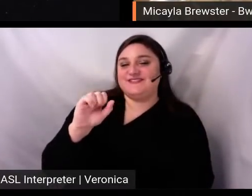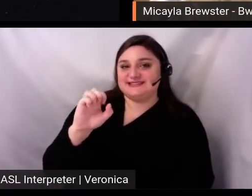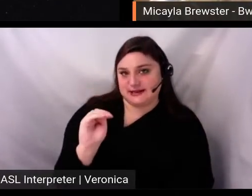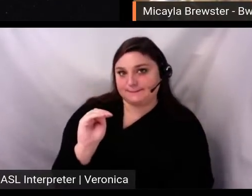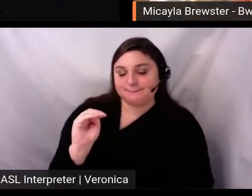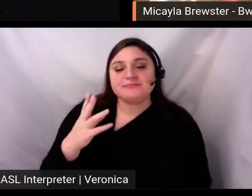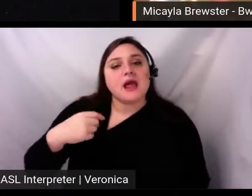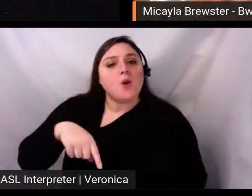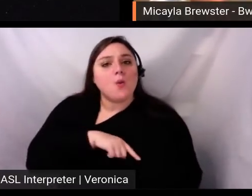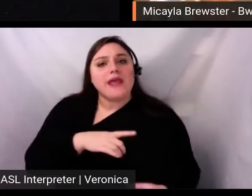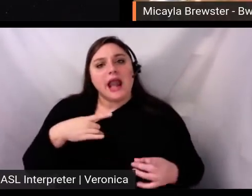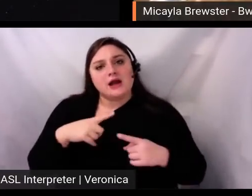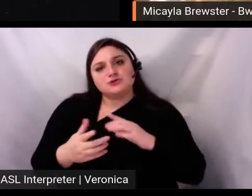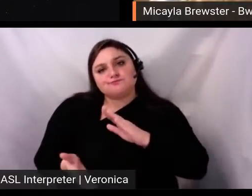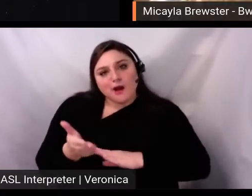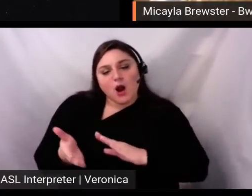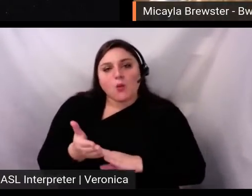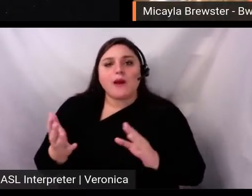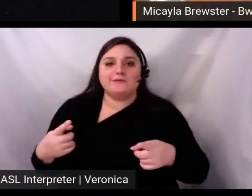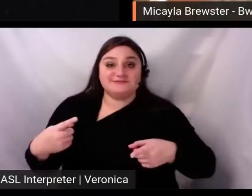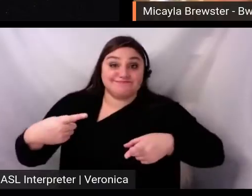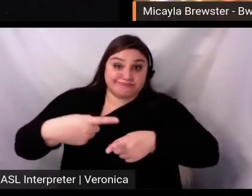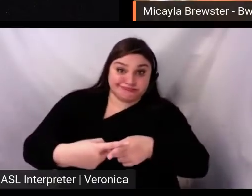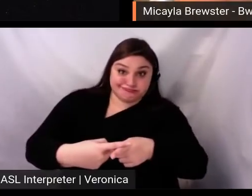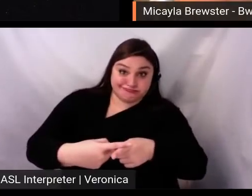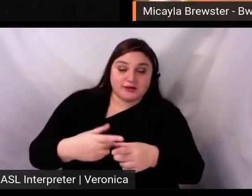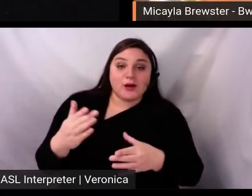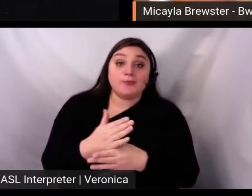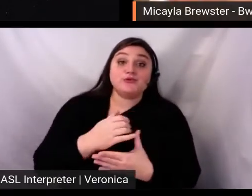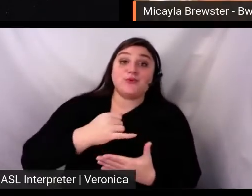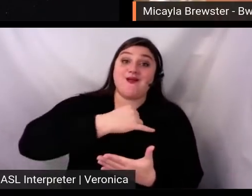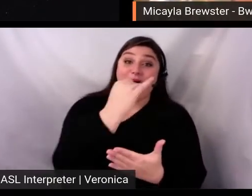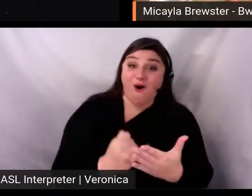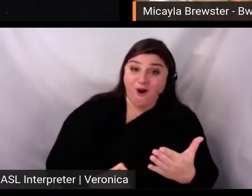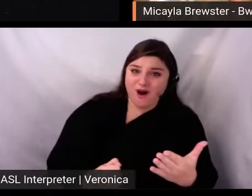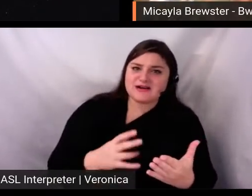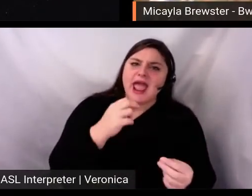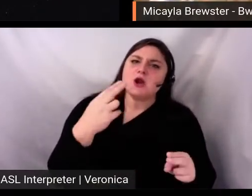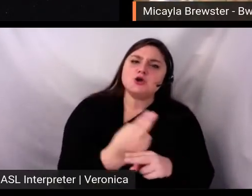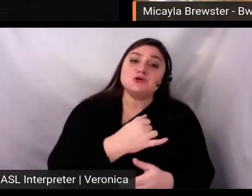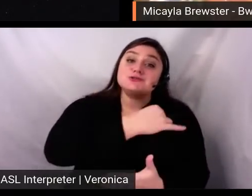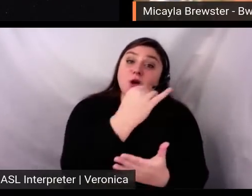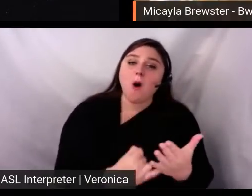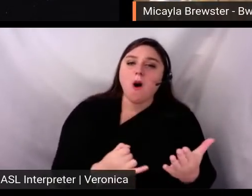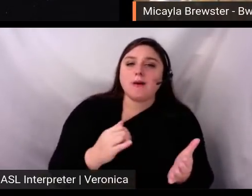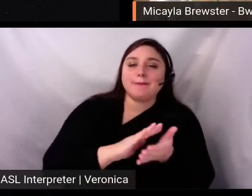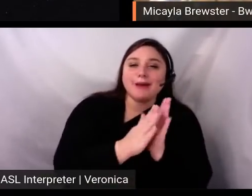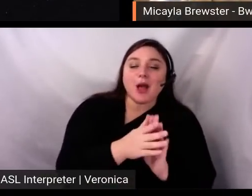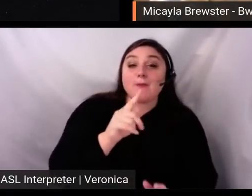intersection between art as this powerful storytelling tool and activism.